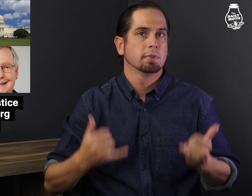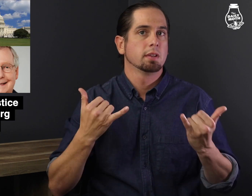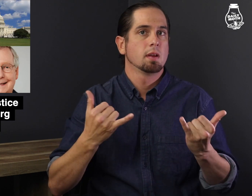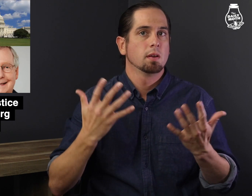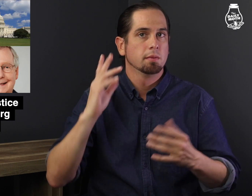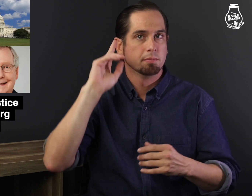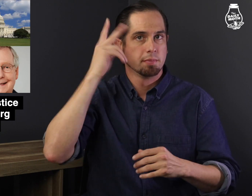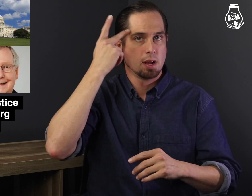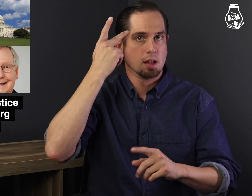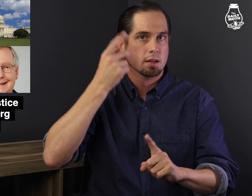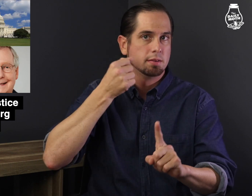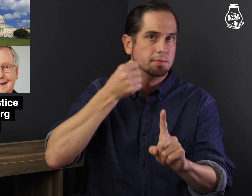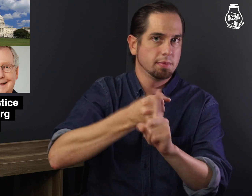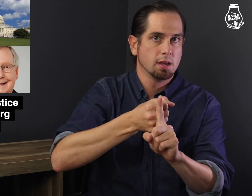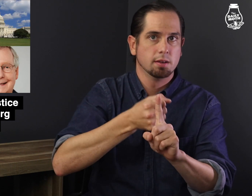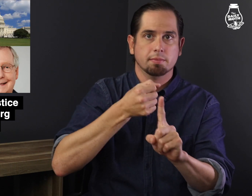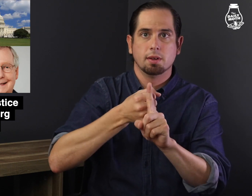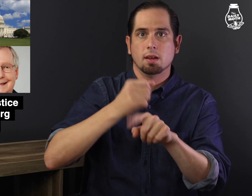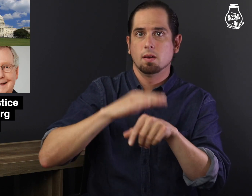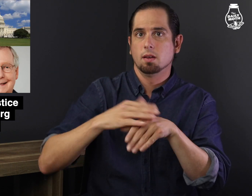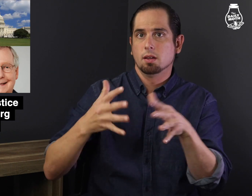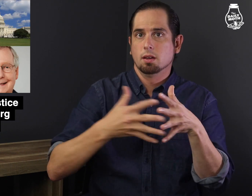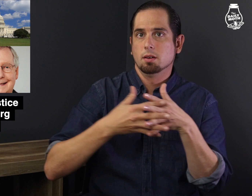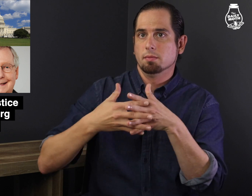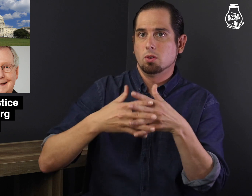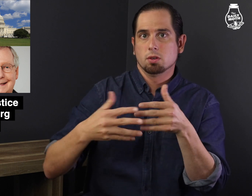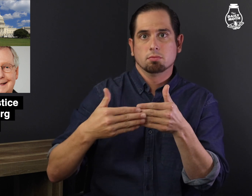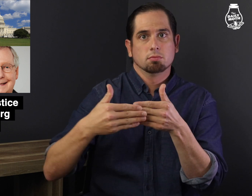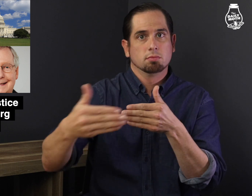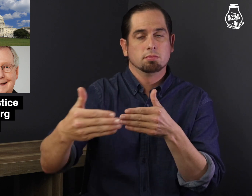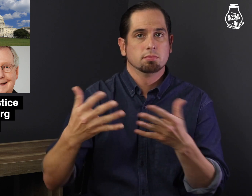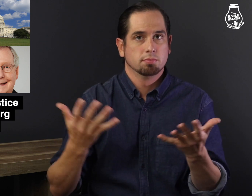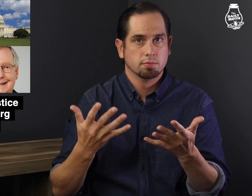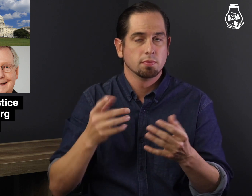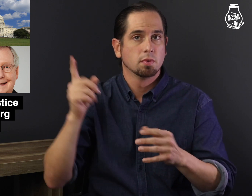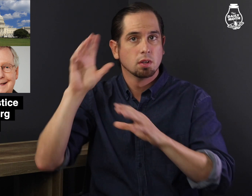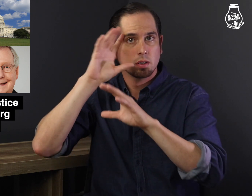What will the political impact be on America?